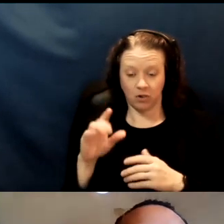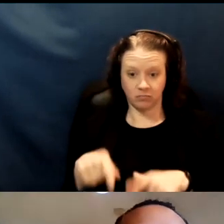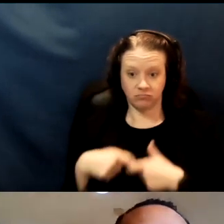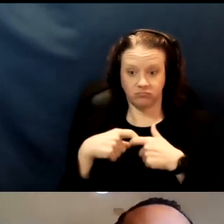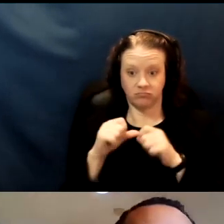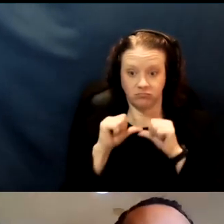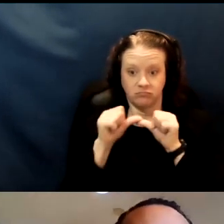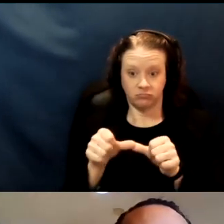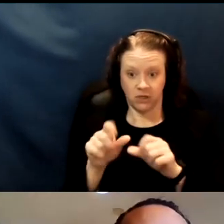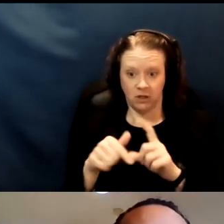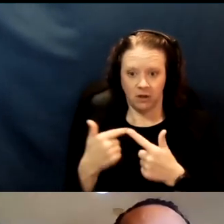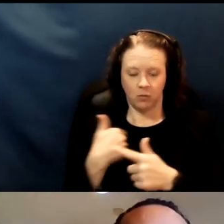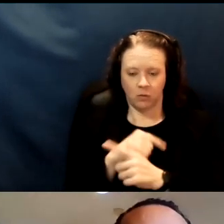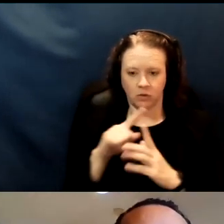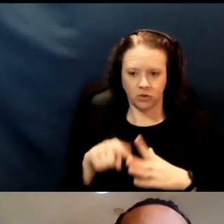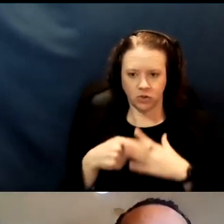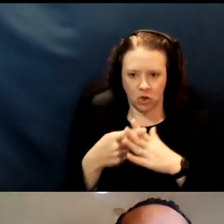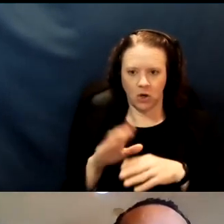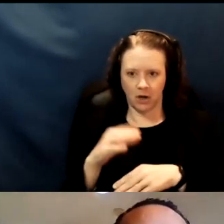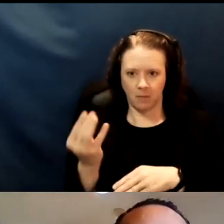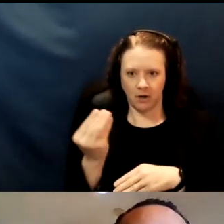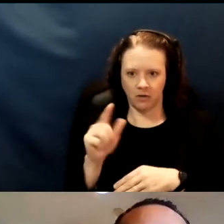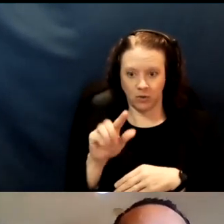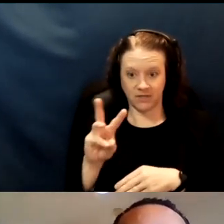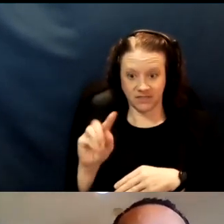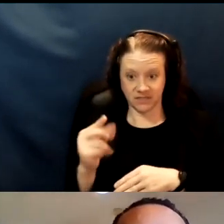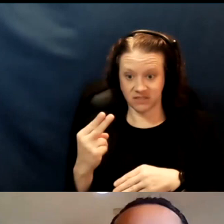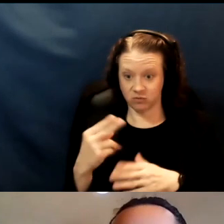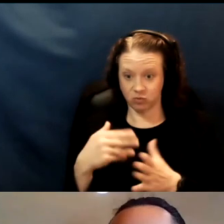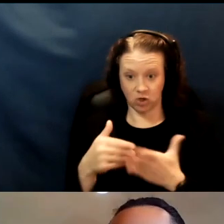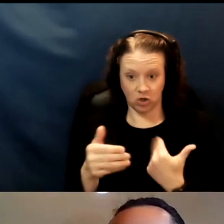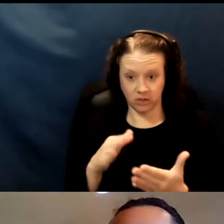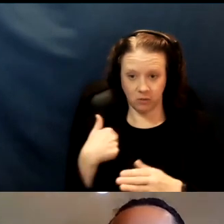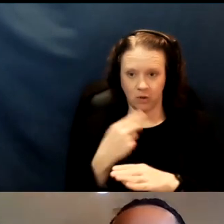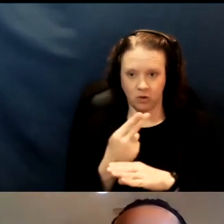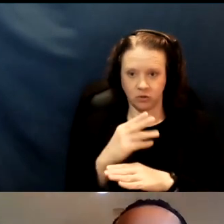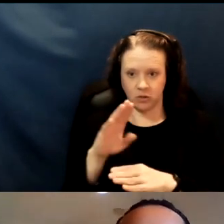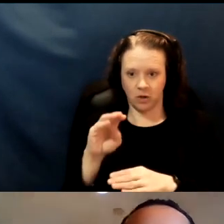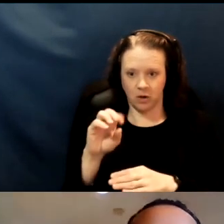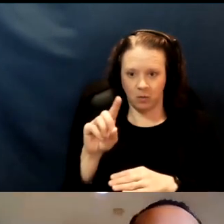then we will start on Monday the 26th, regardless, and we will use Moderna instead.